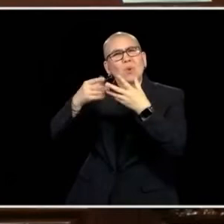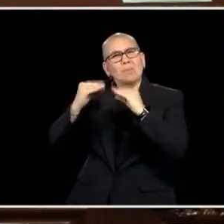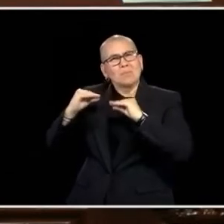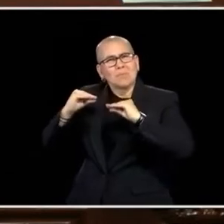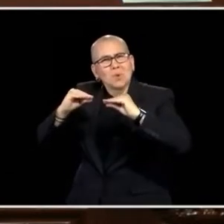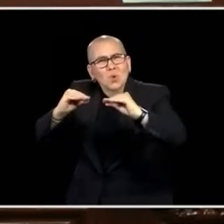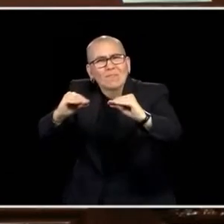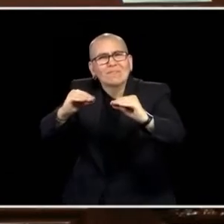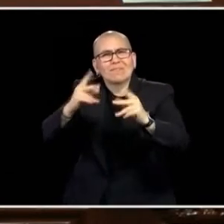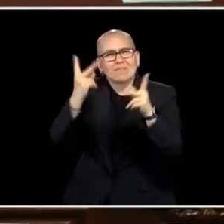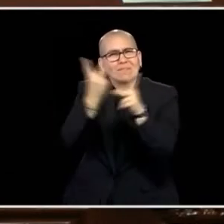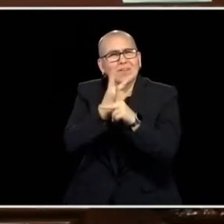LOOKS LIKE.